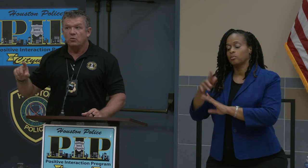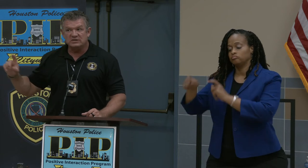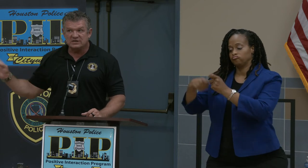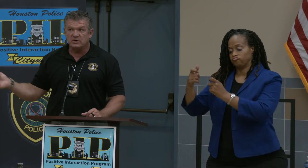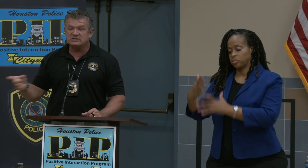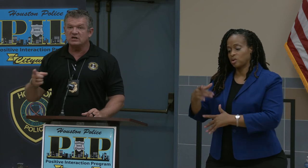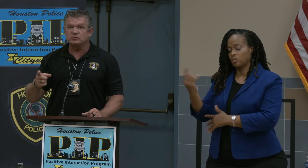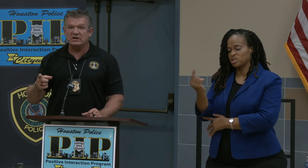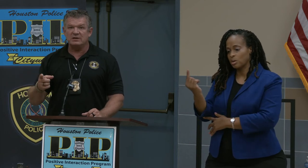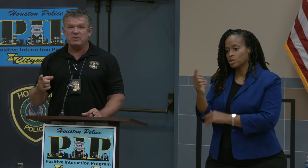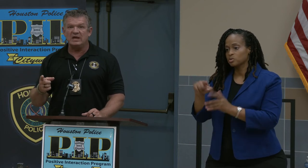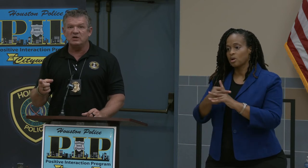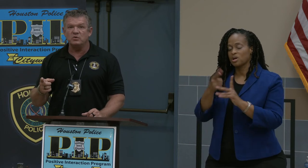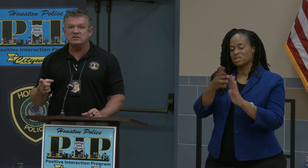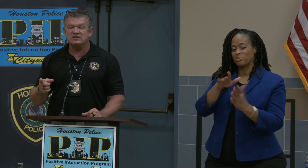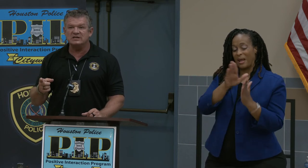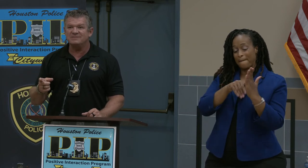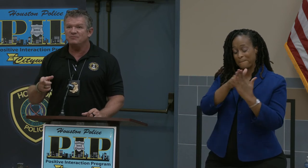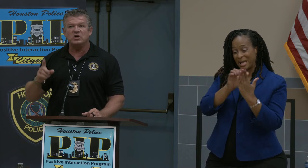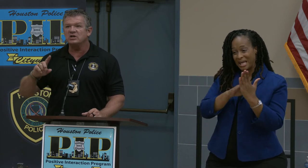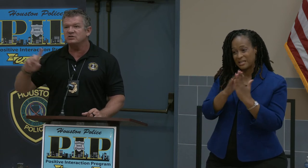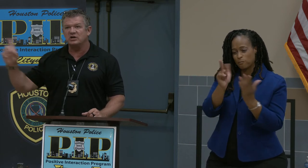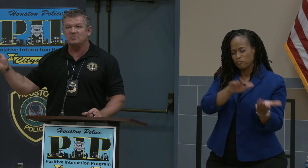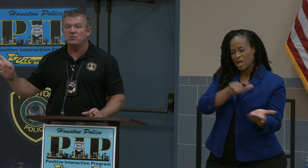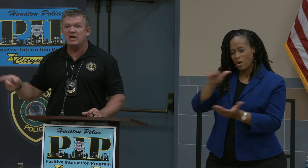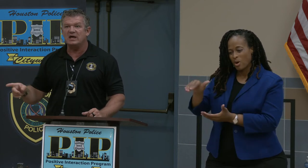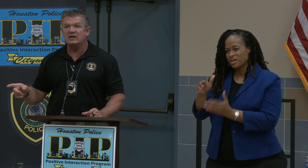when somebody starts bringing painted ones in, they are going to turn them away.